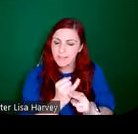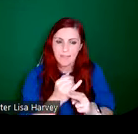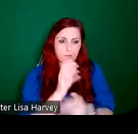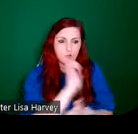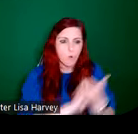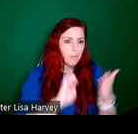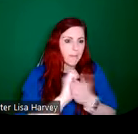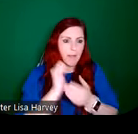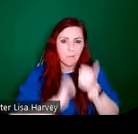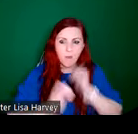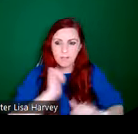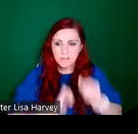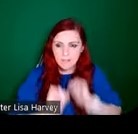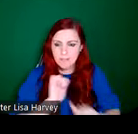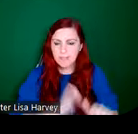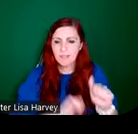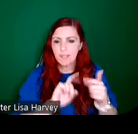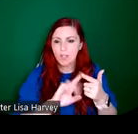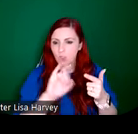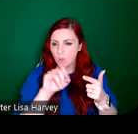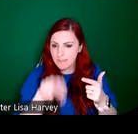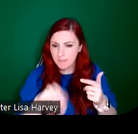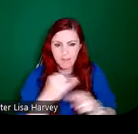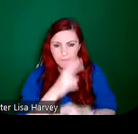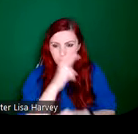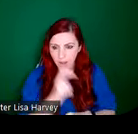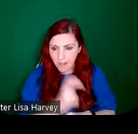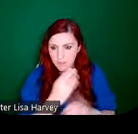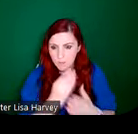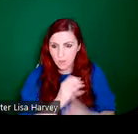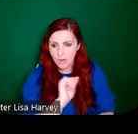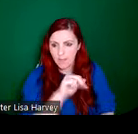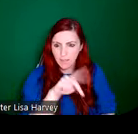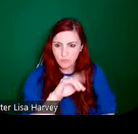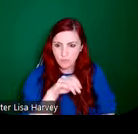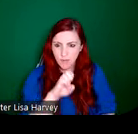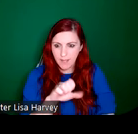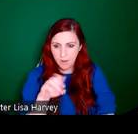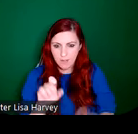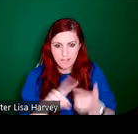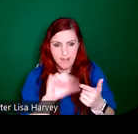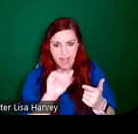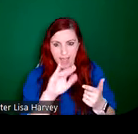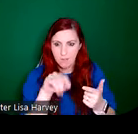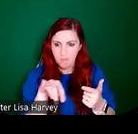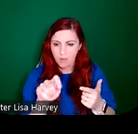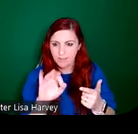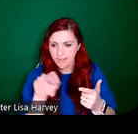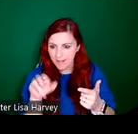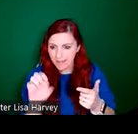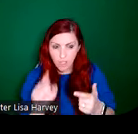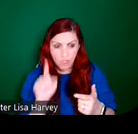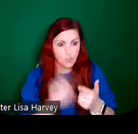trained in cubism, in France with Andre Lhote and Albert Gleizes. So she was,